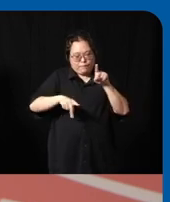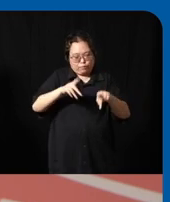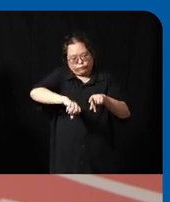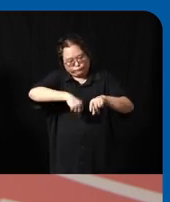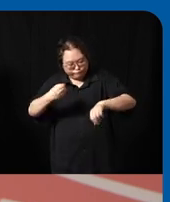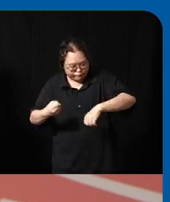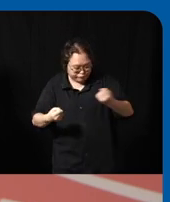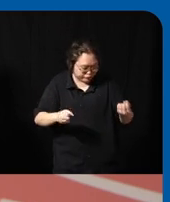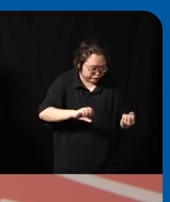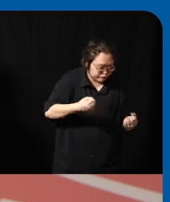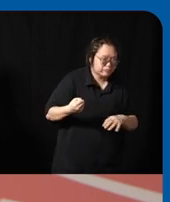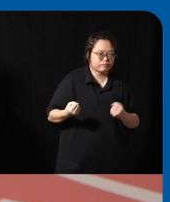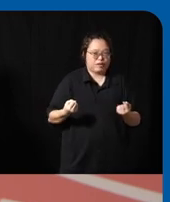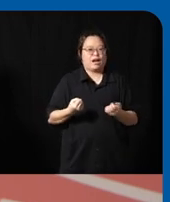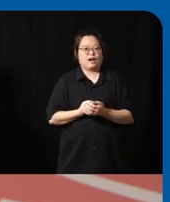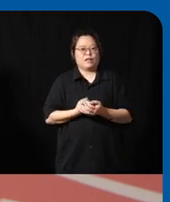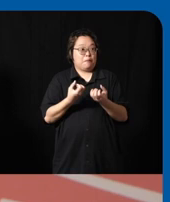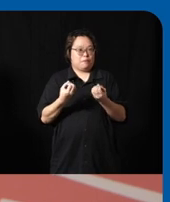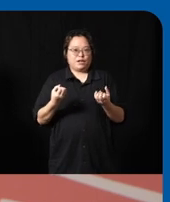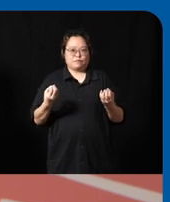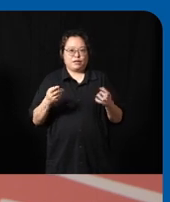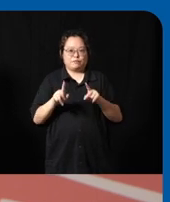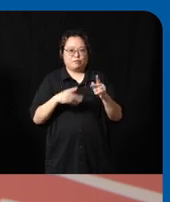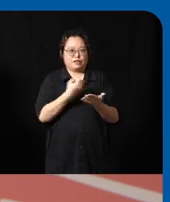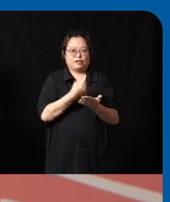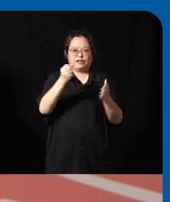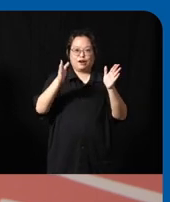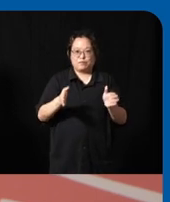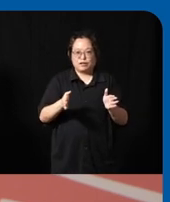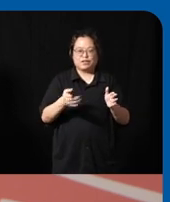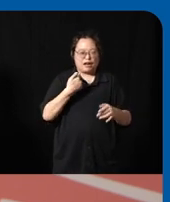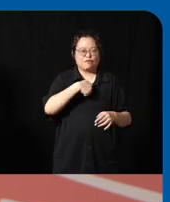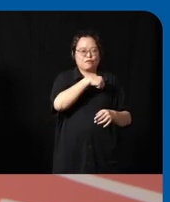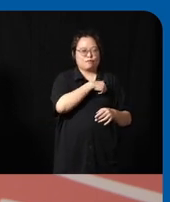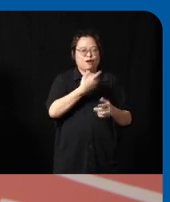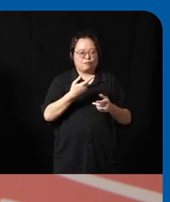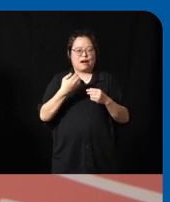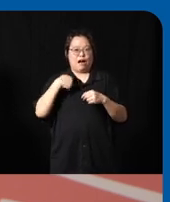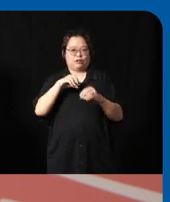uh our Shoppers and you know we can also say for ourselves we are buying products on the e-commerce